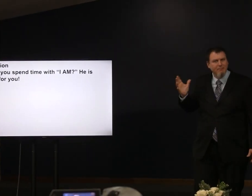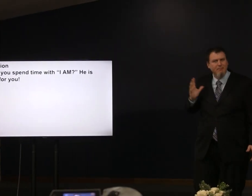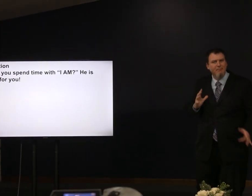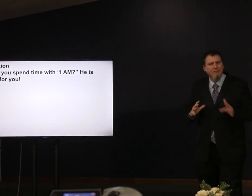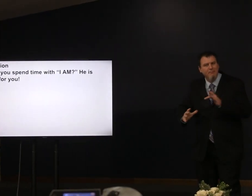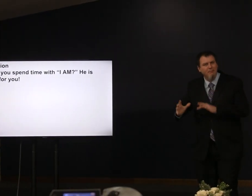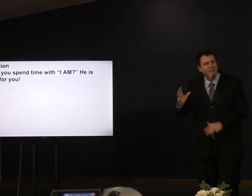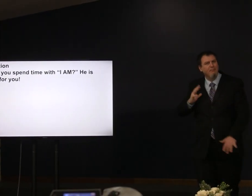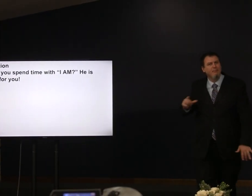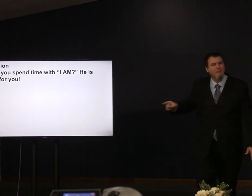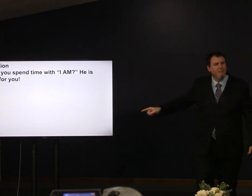think about Adam